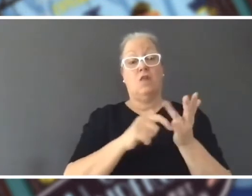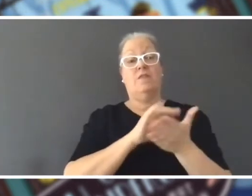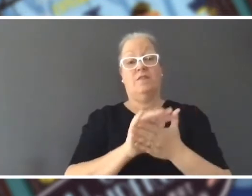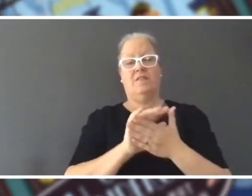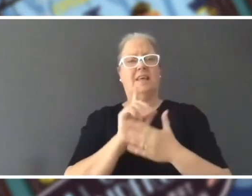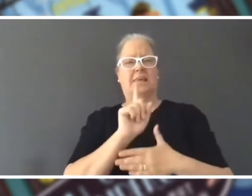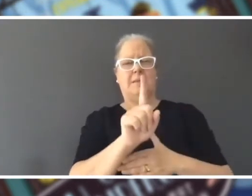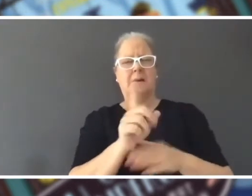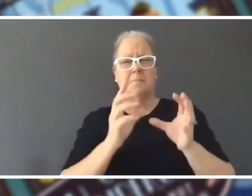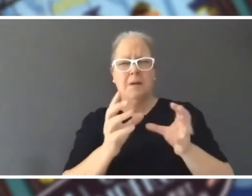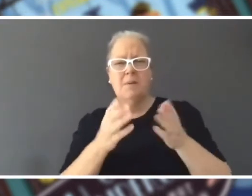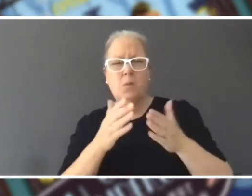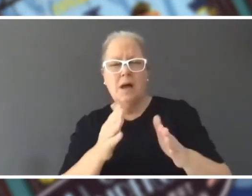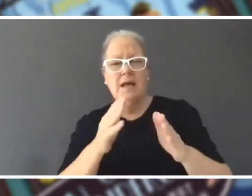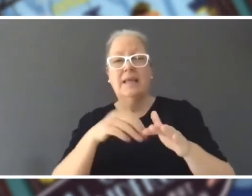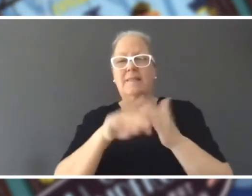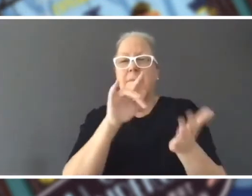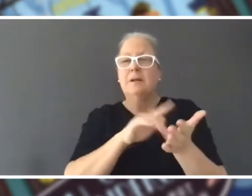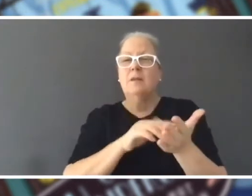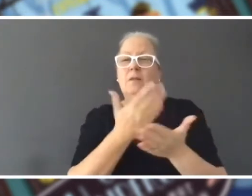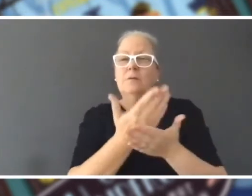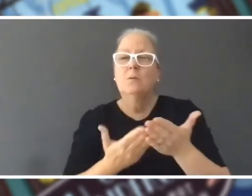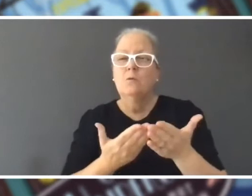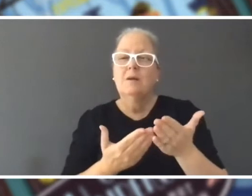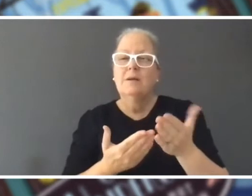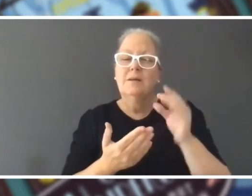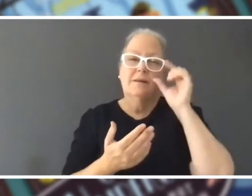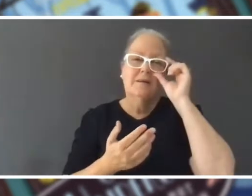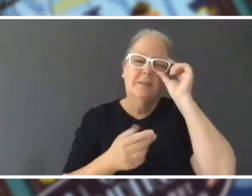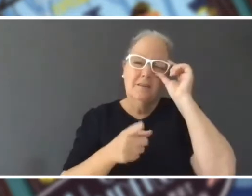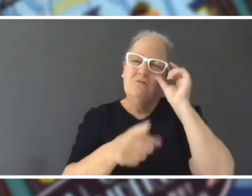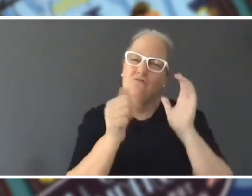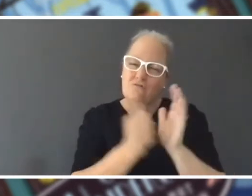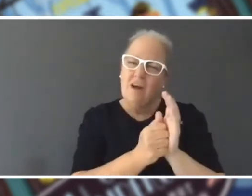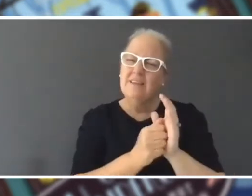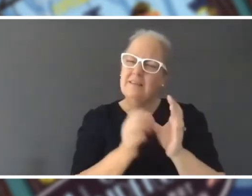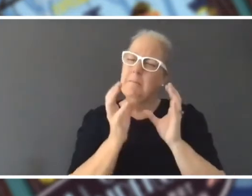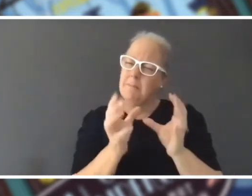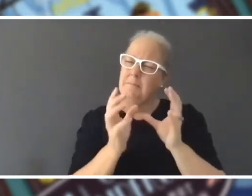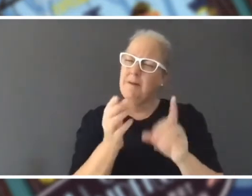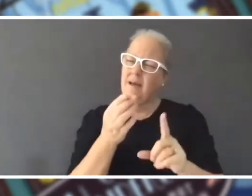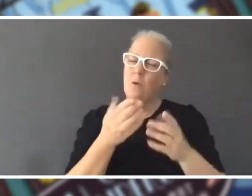in the middle of the story. Tess: It is a very unusual way for a sloth to arrive, I agree. Mat: I've got a quick second way to show you